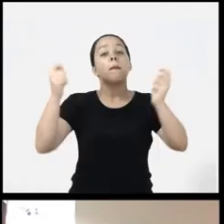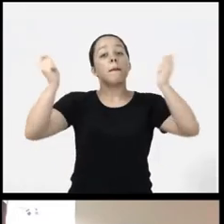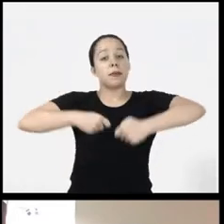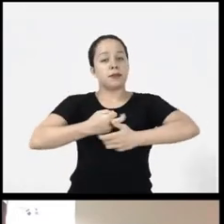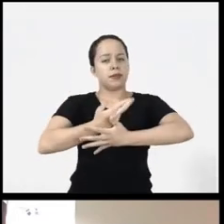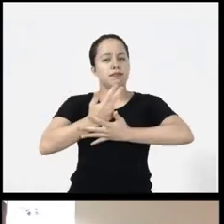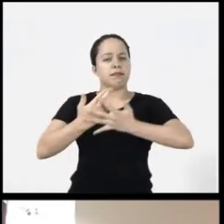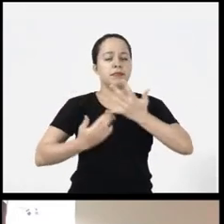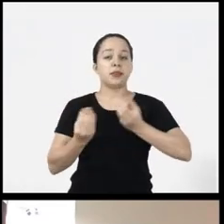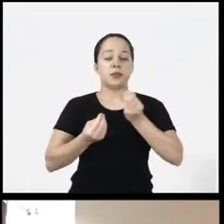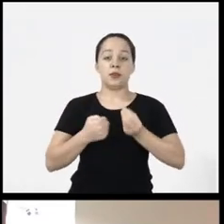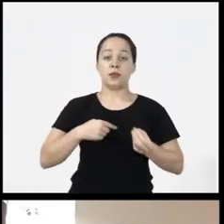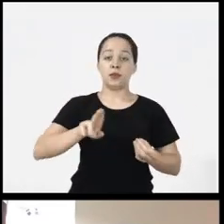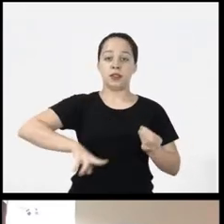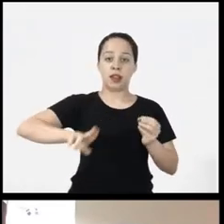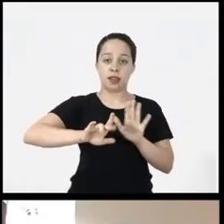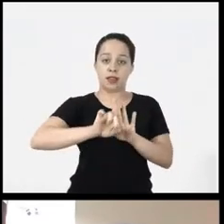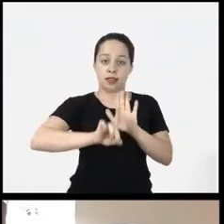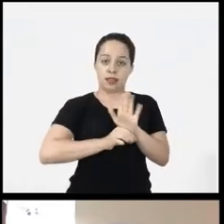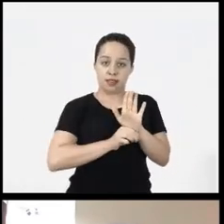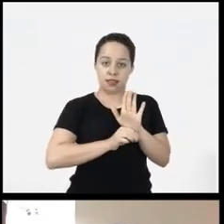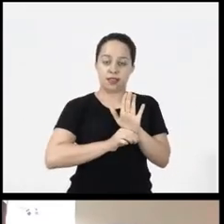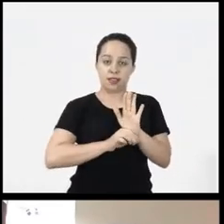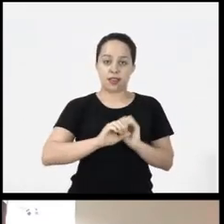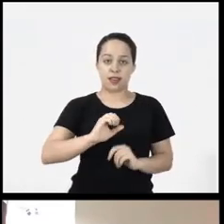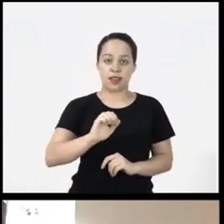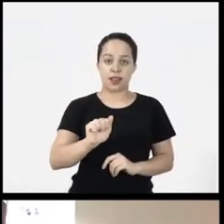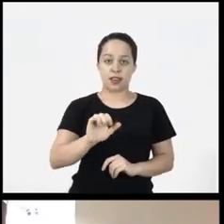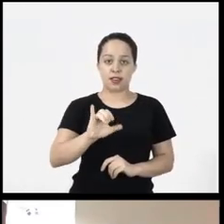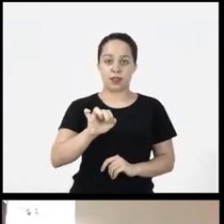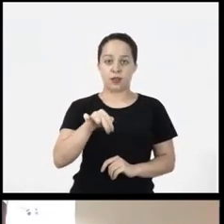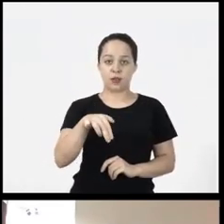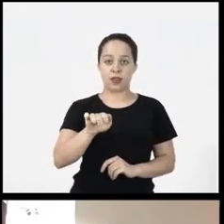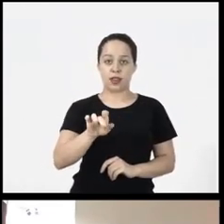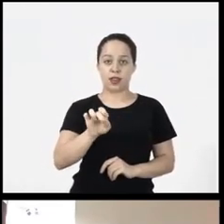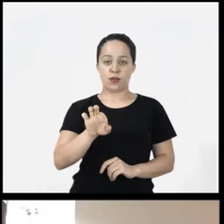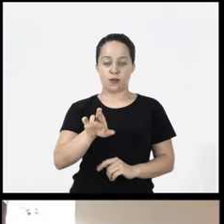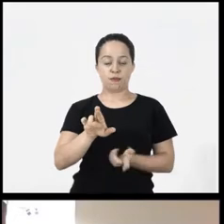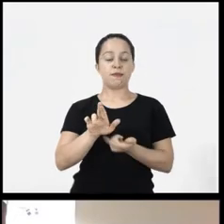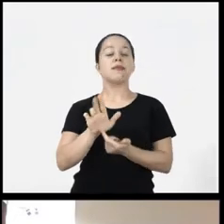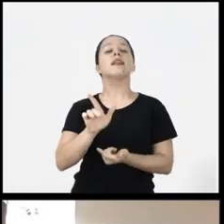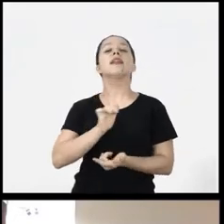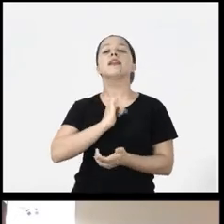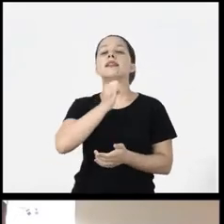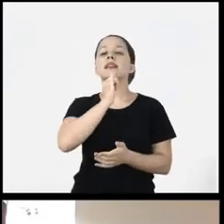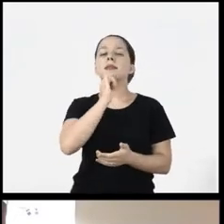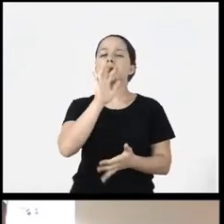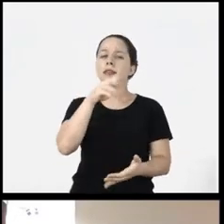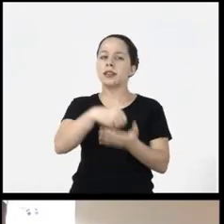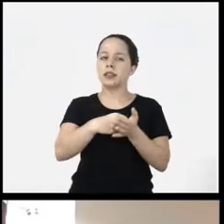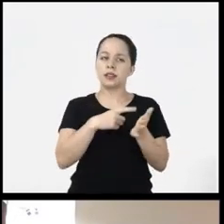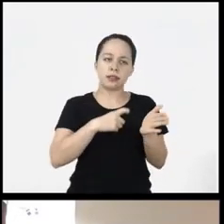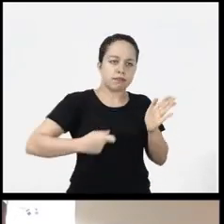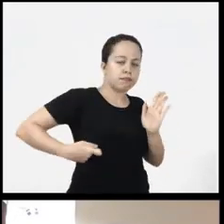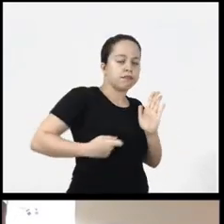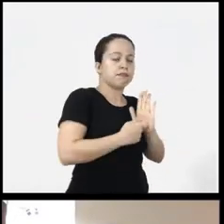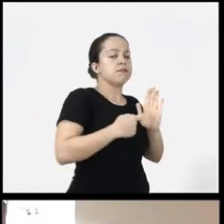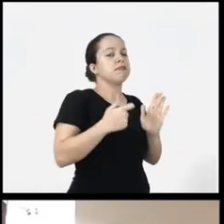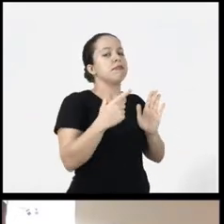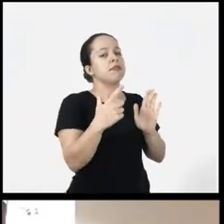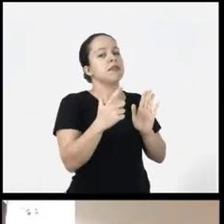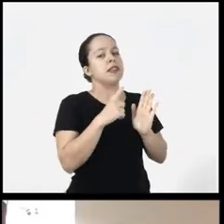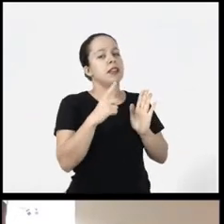I use as a trigger the other types of acio triggers plug-in nipple actuators